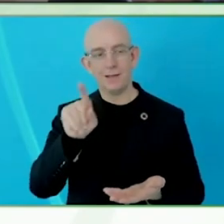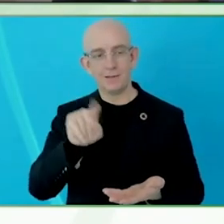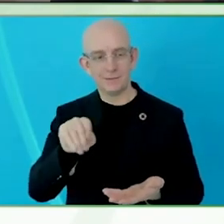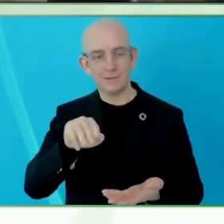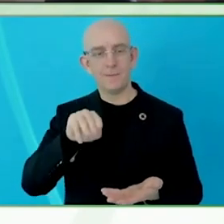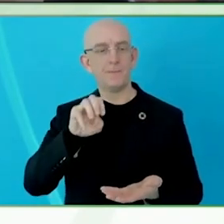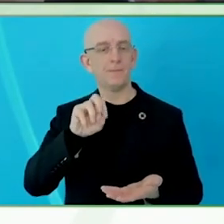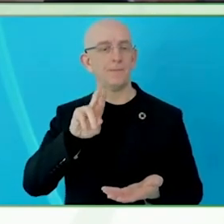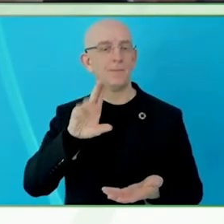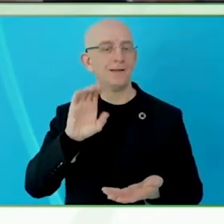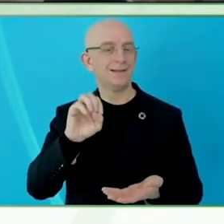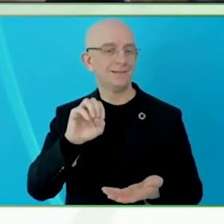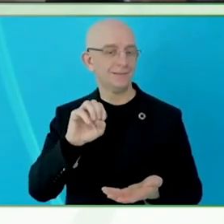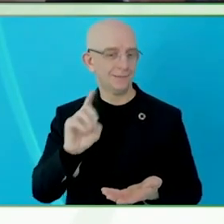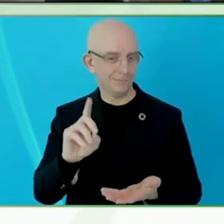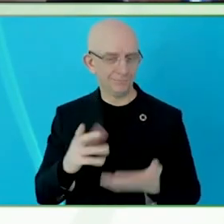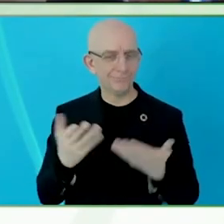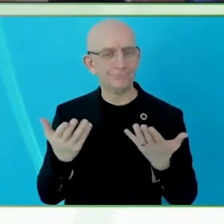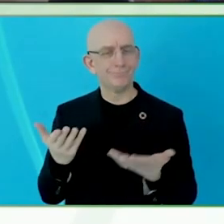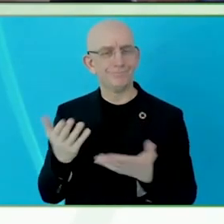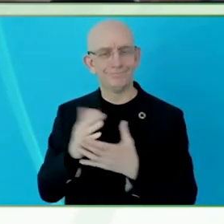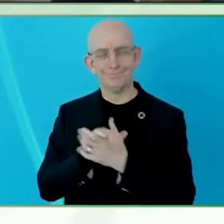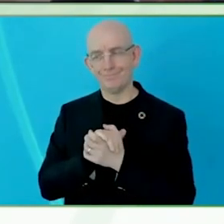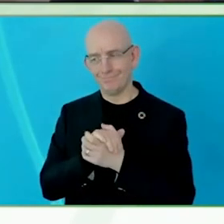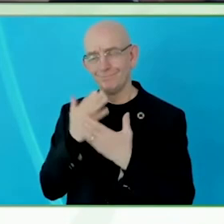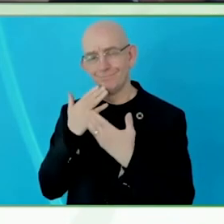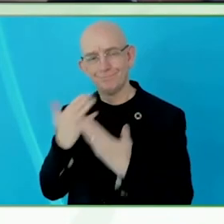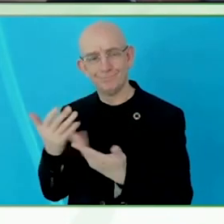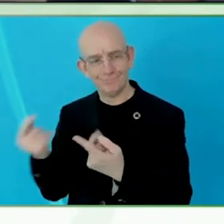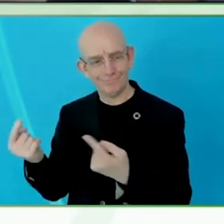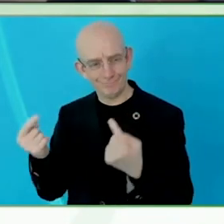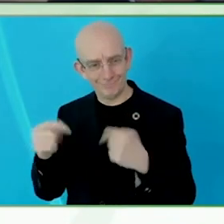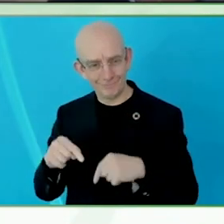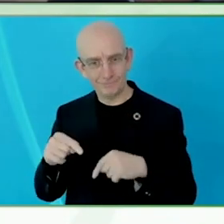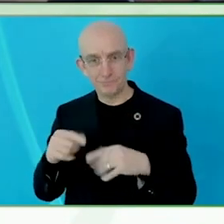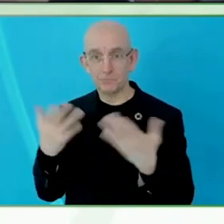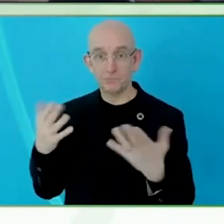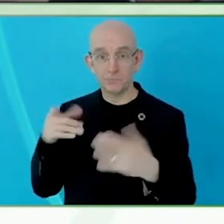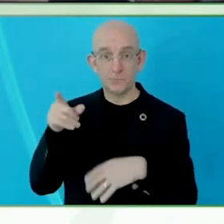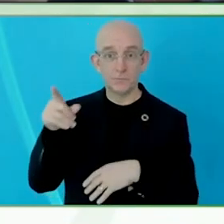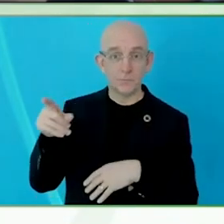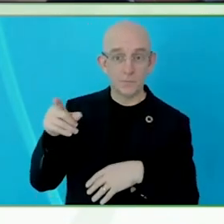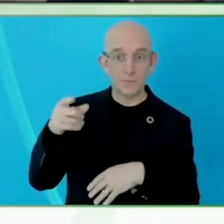Doing fantastic, thank you so much, delighted to be here, thank